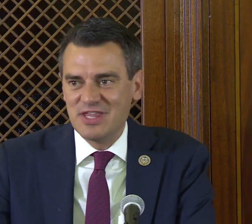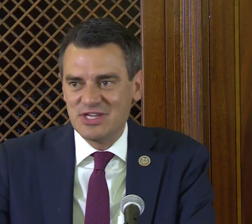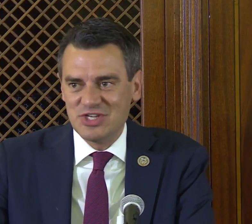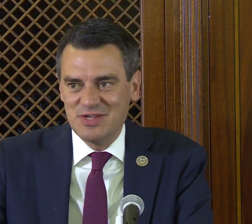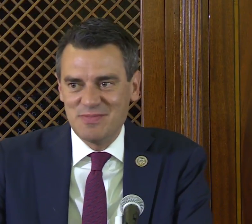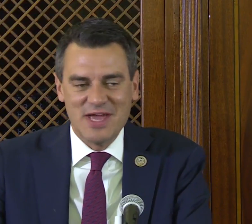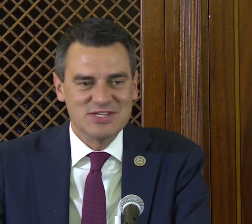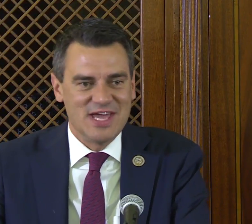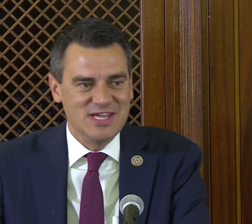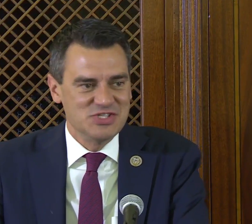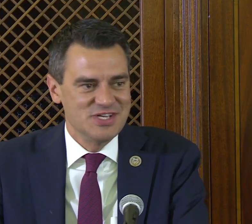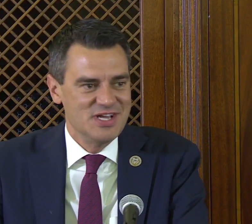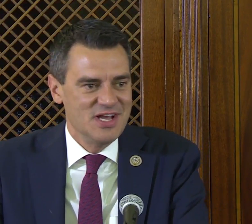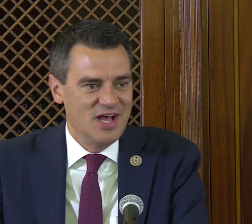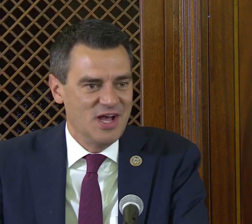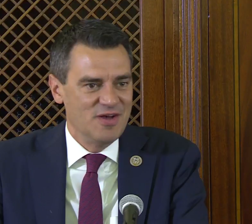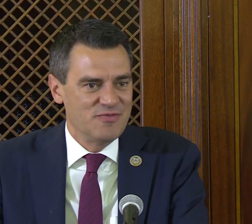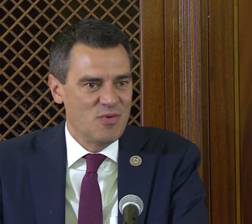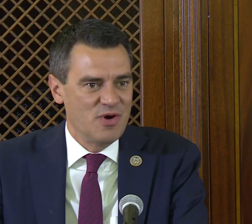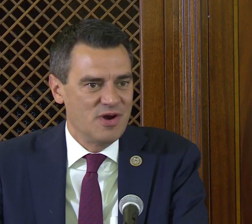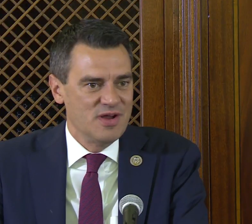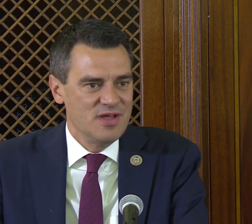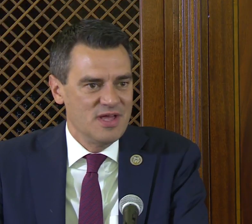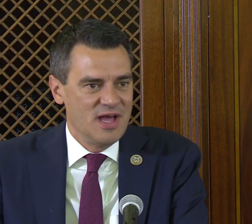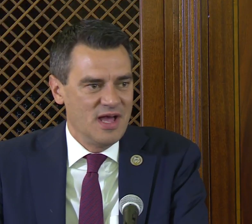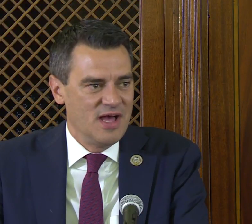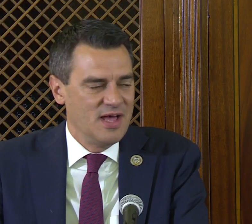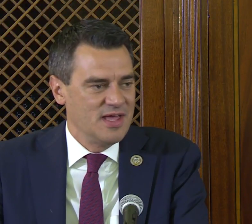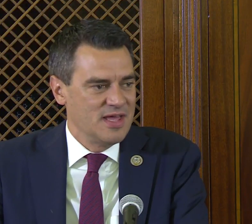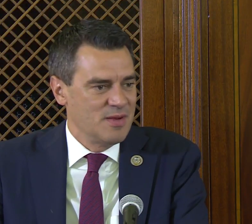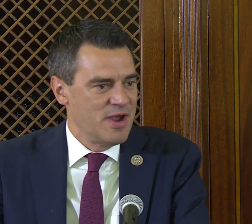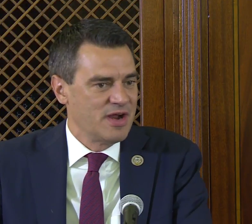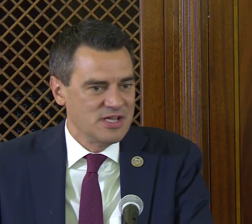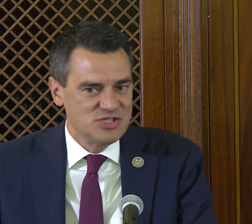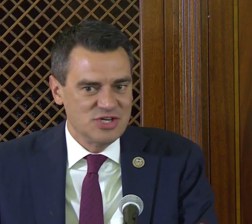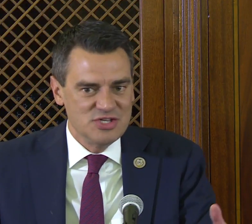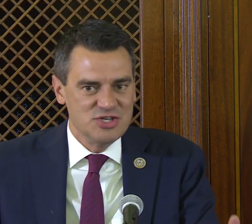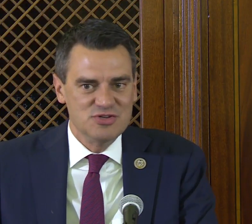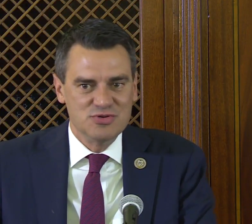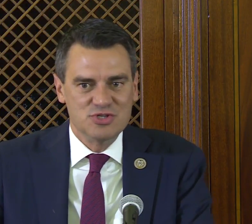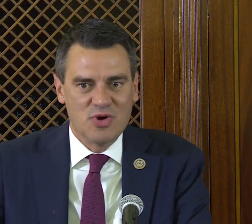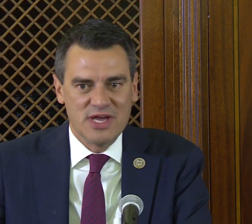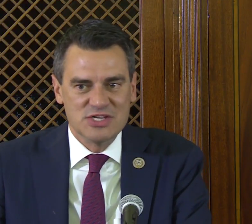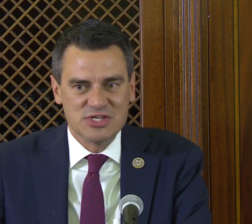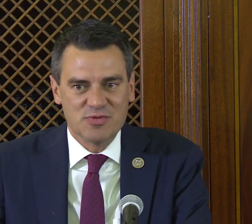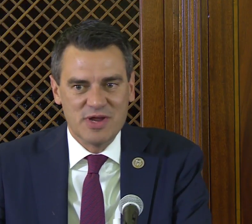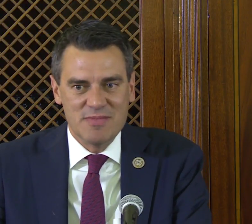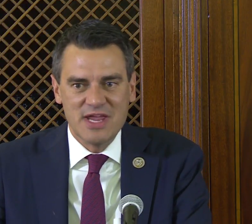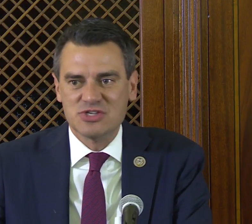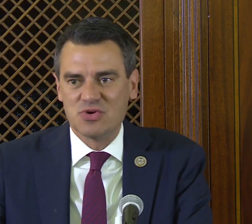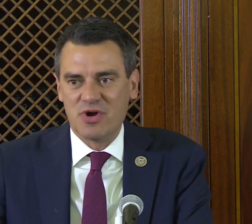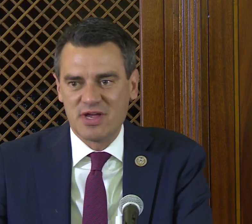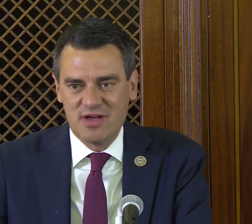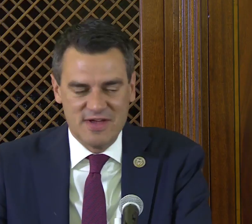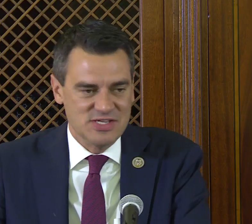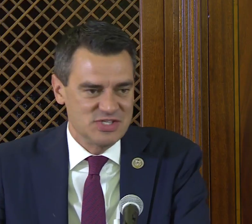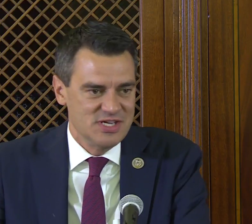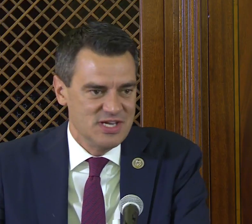that she maintains for Americans to continue to enjoy and to celebrate many historic events.